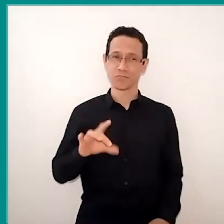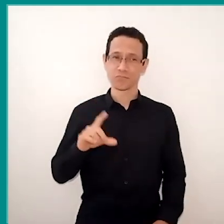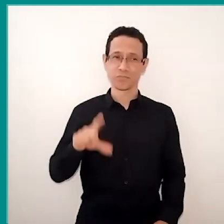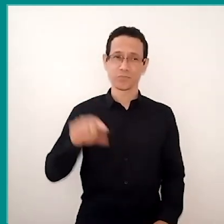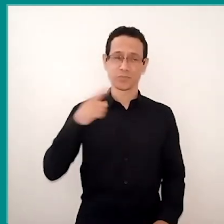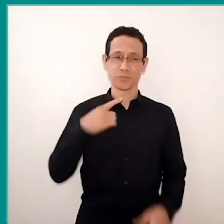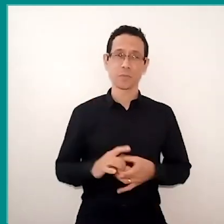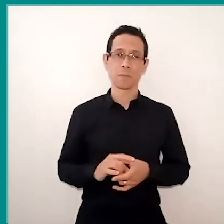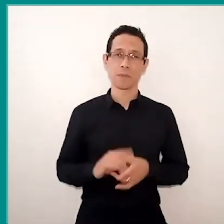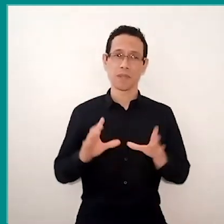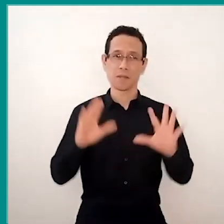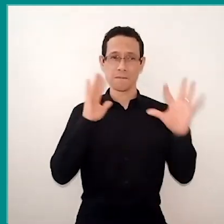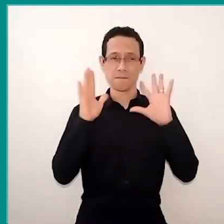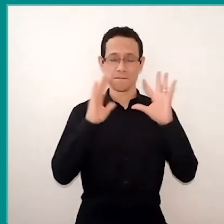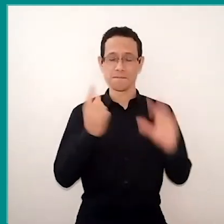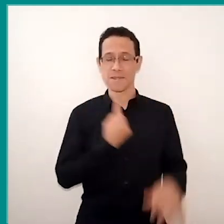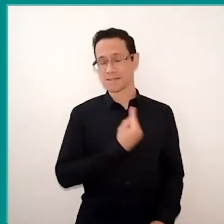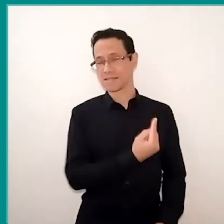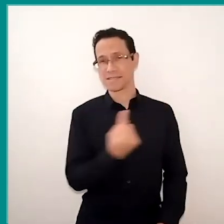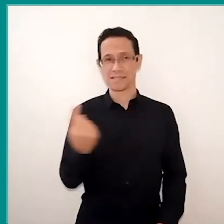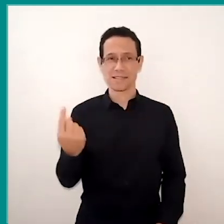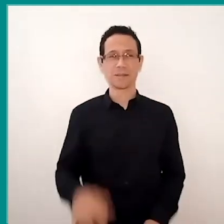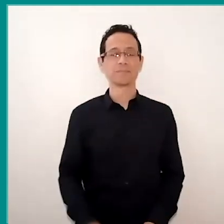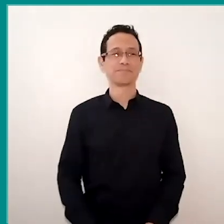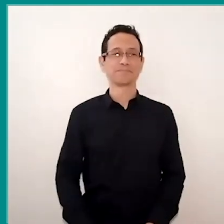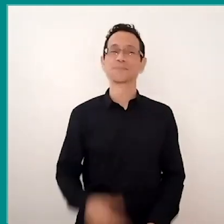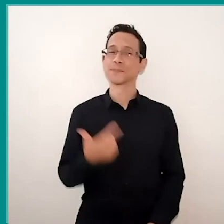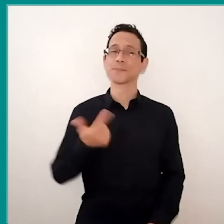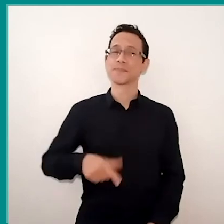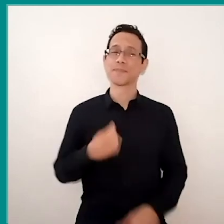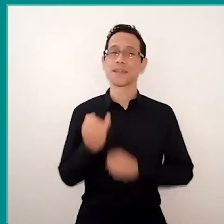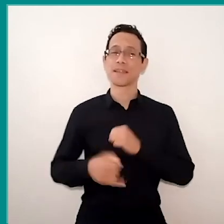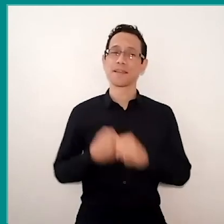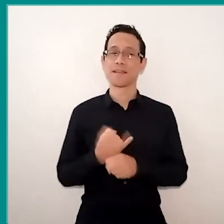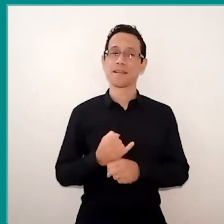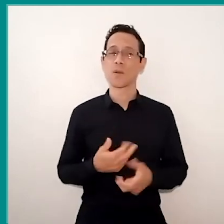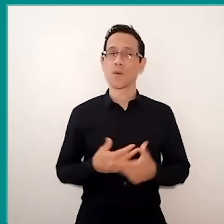in our way of thinking. And we have the internet of things, artificial intelligence.